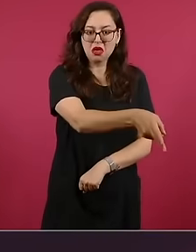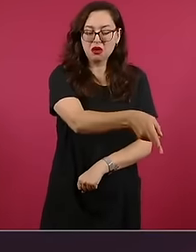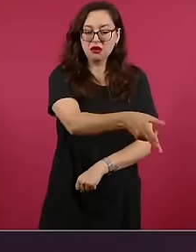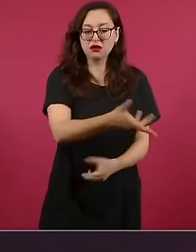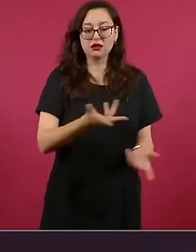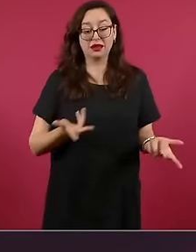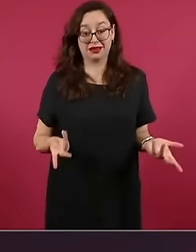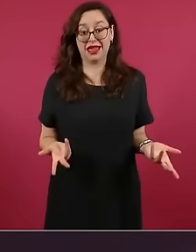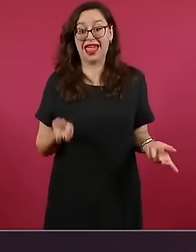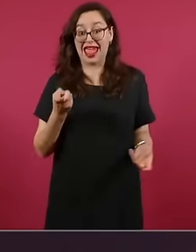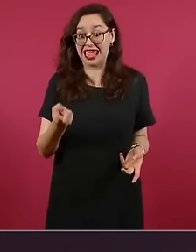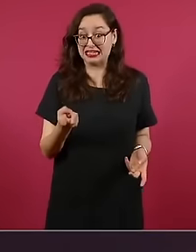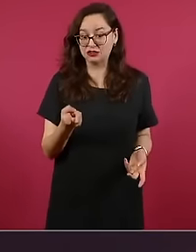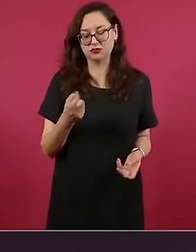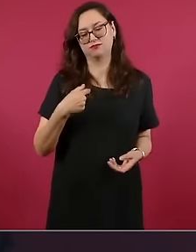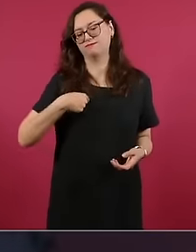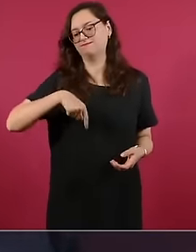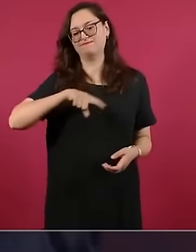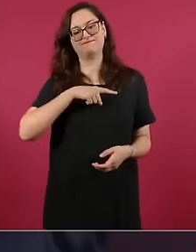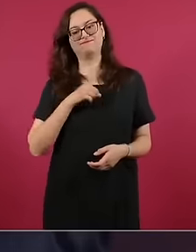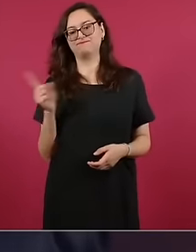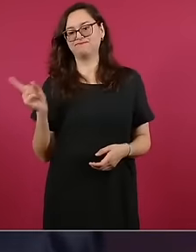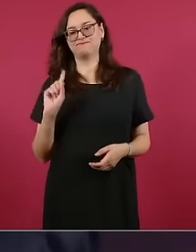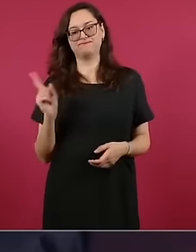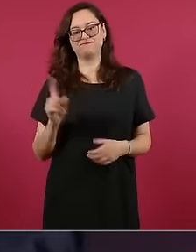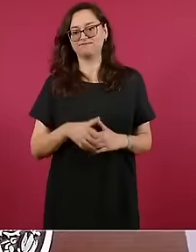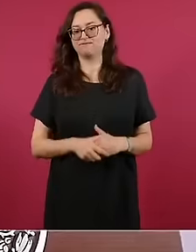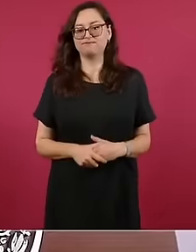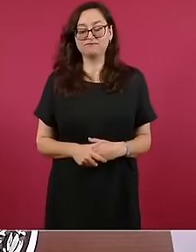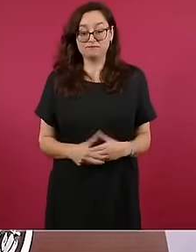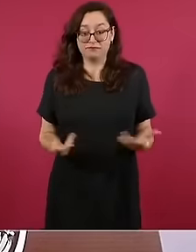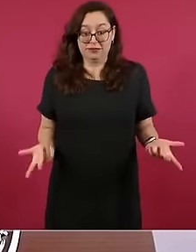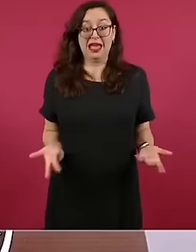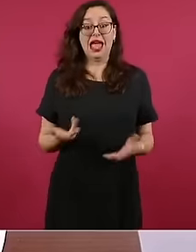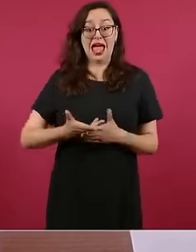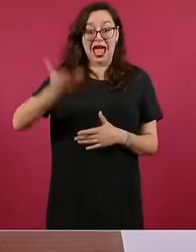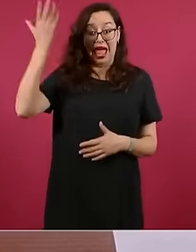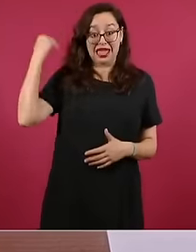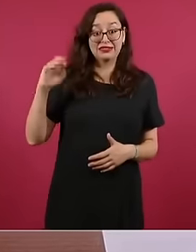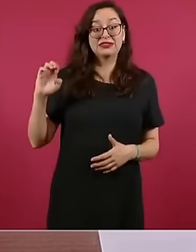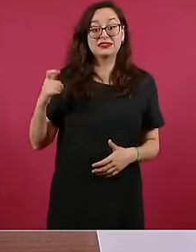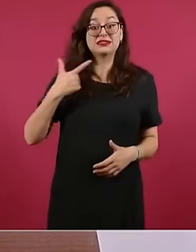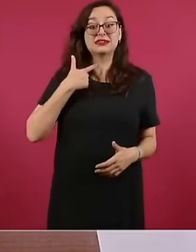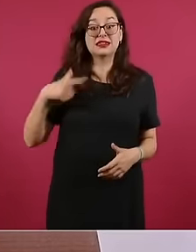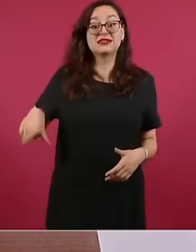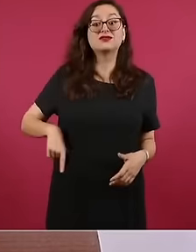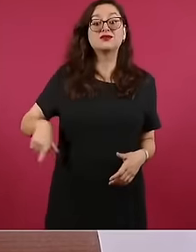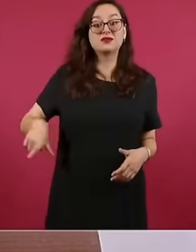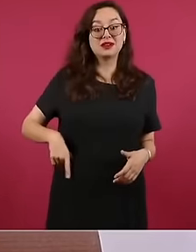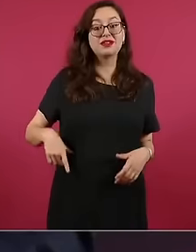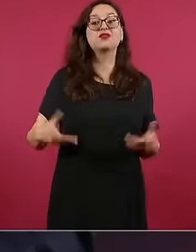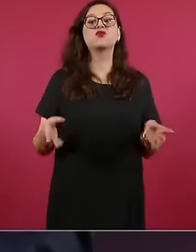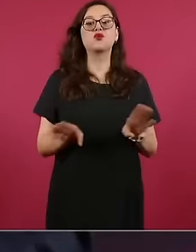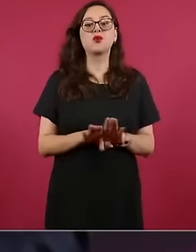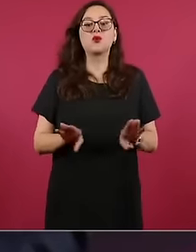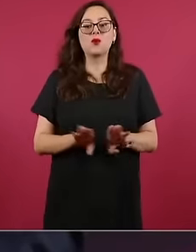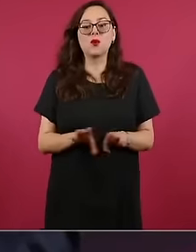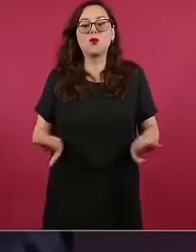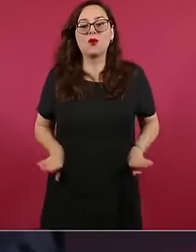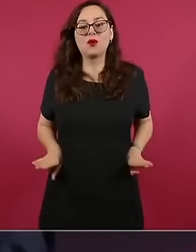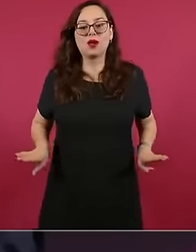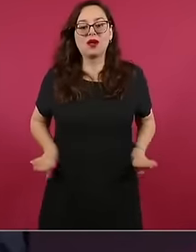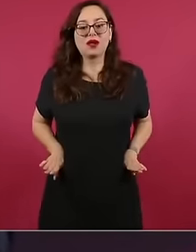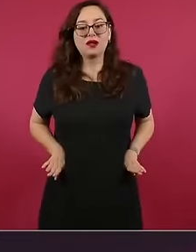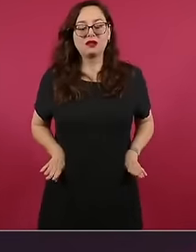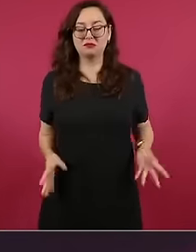was not so easy, it was our turn, we had like 3